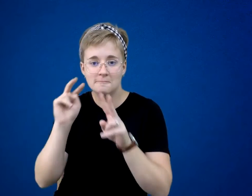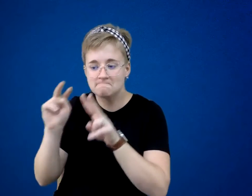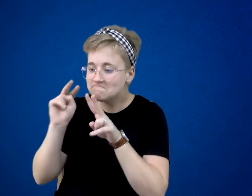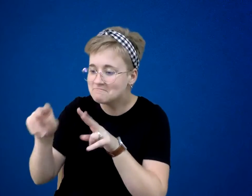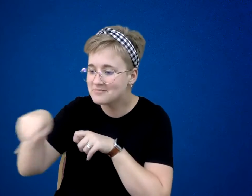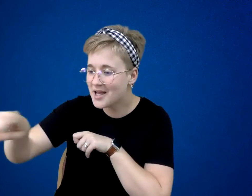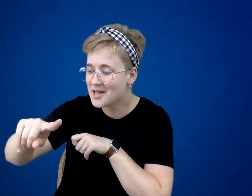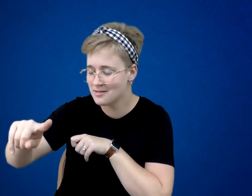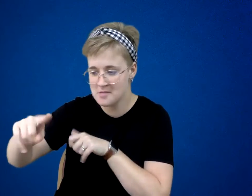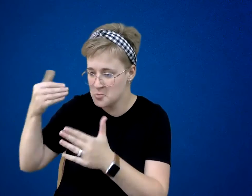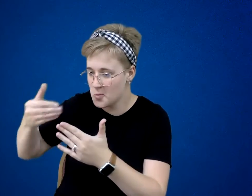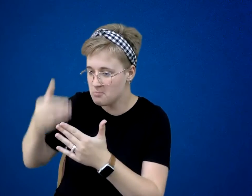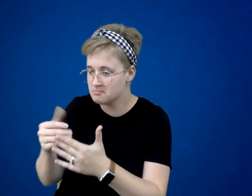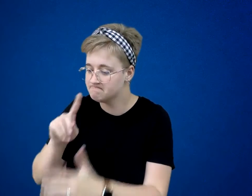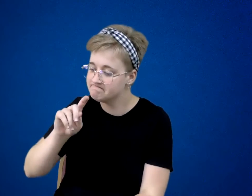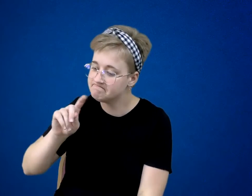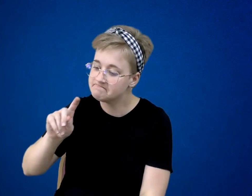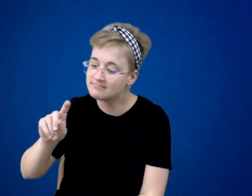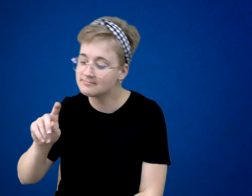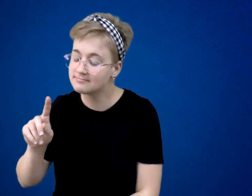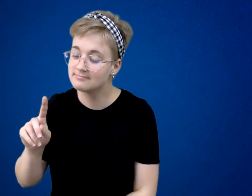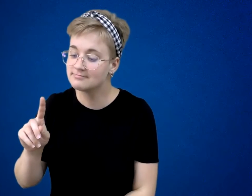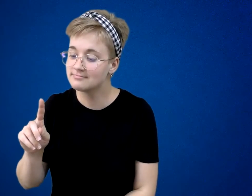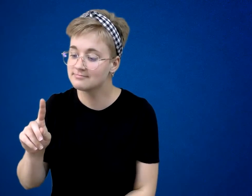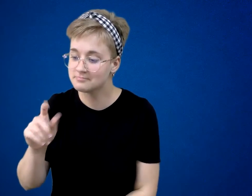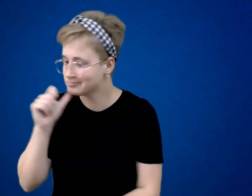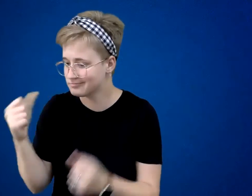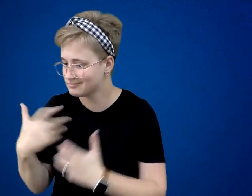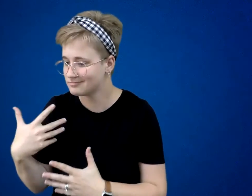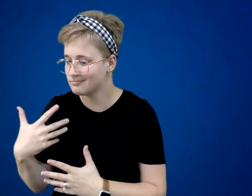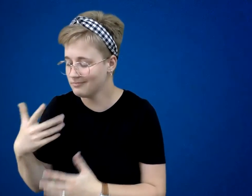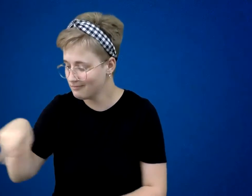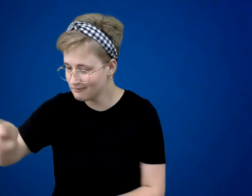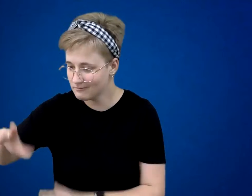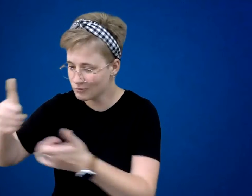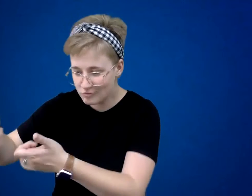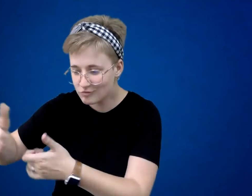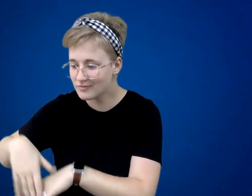They showed no alarm she approached, or as he held out his hand to pet them.